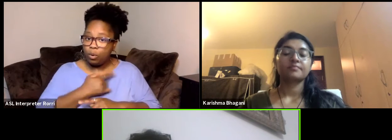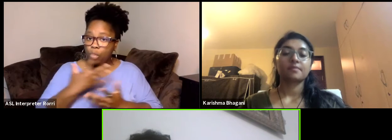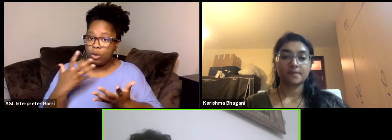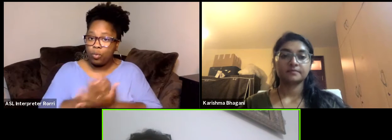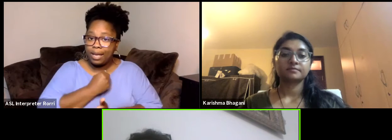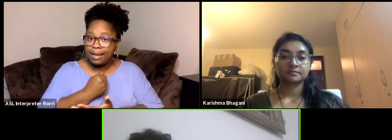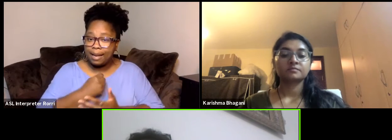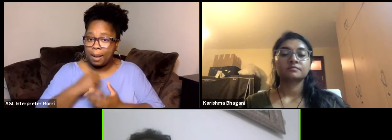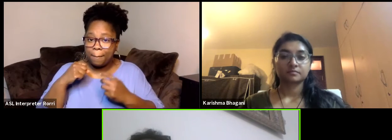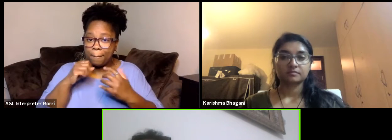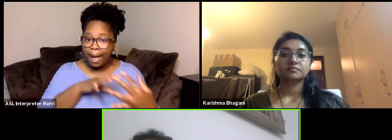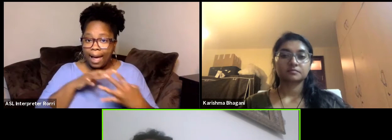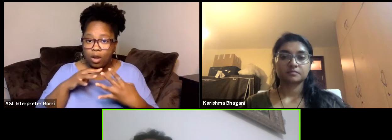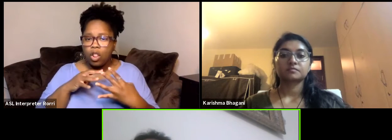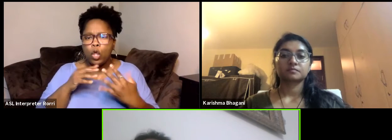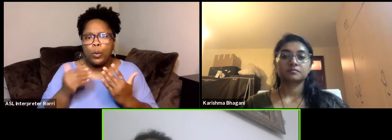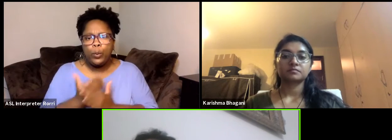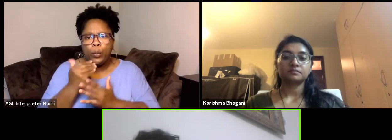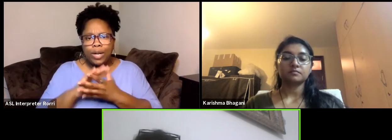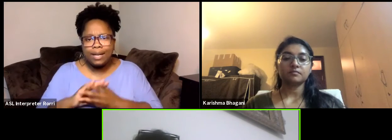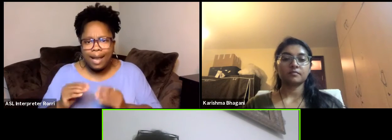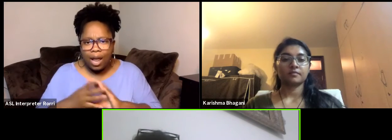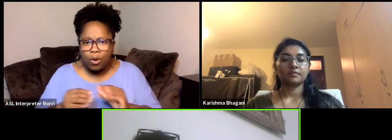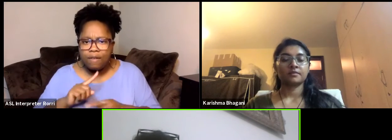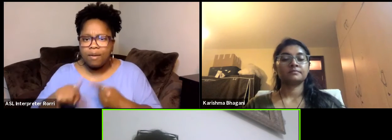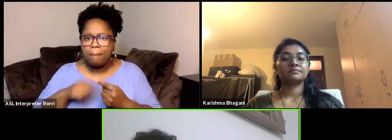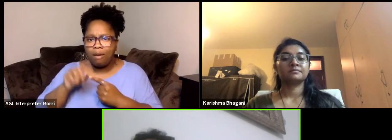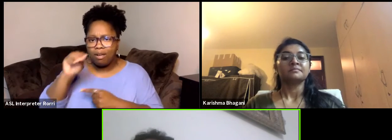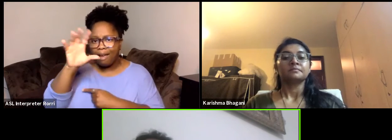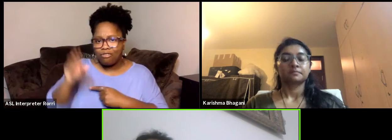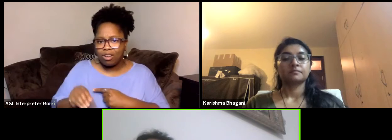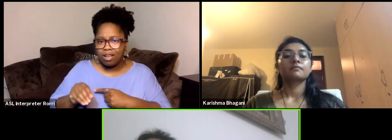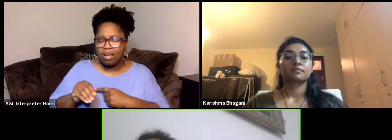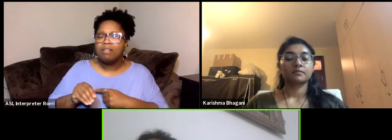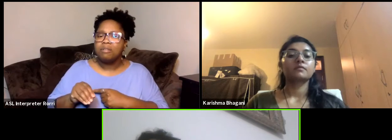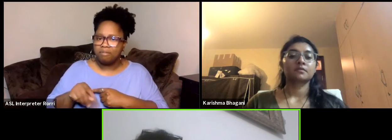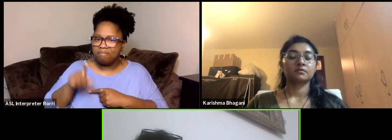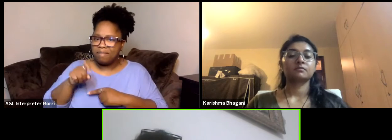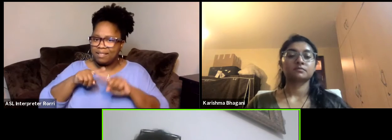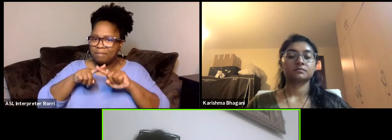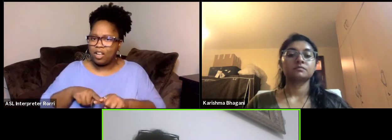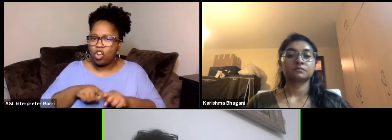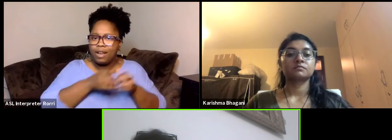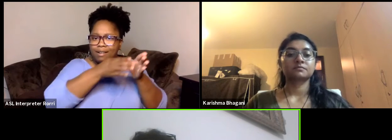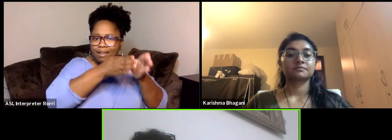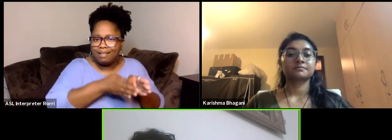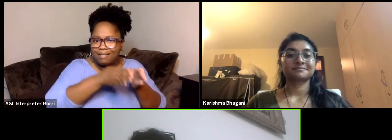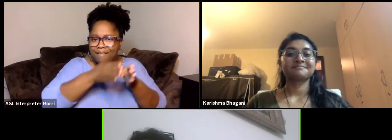about the continent, it should be individual stories. It should be people to people stories